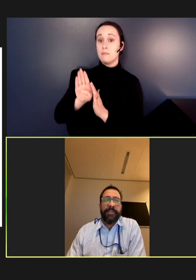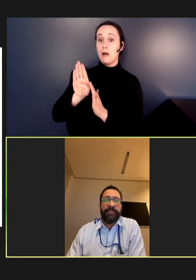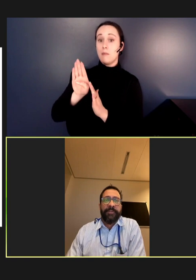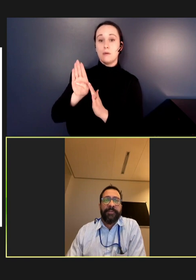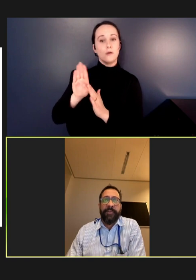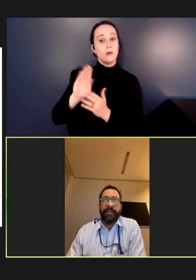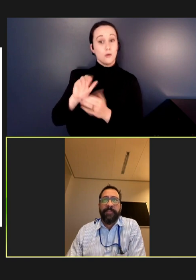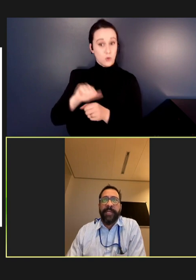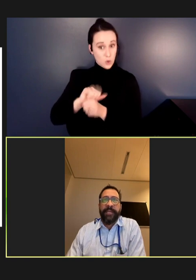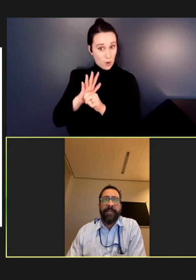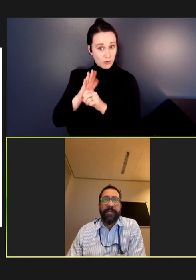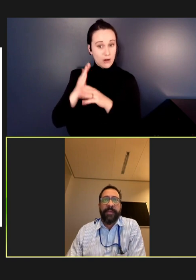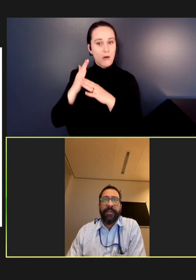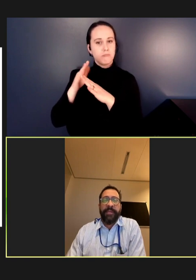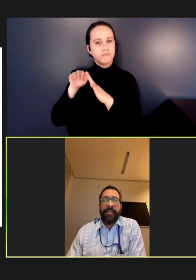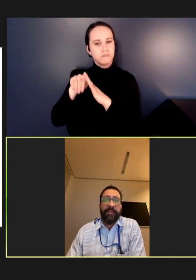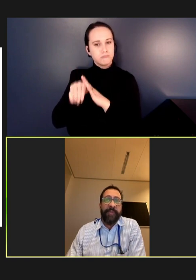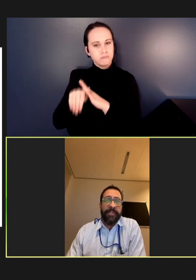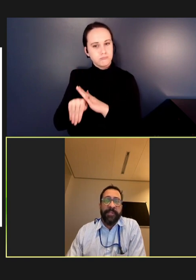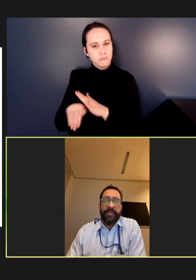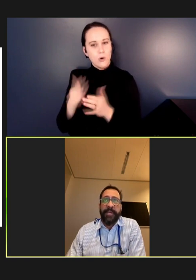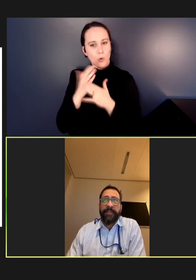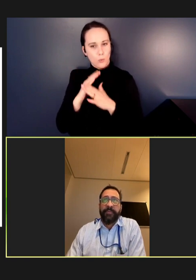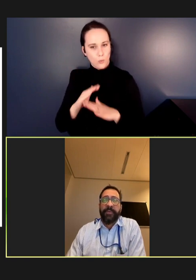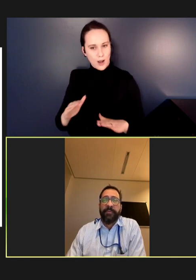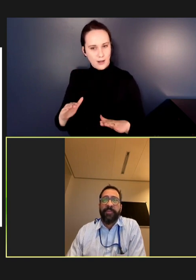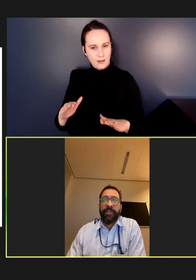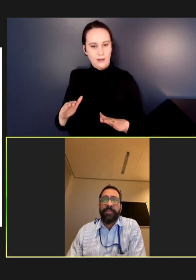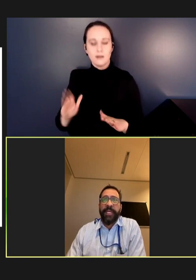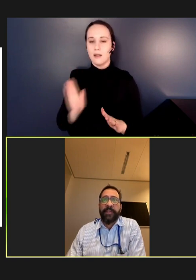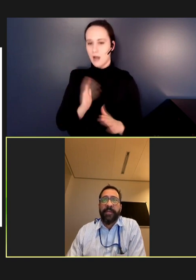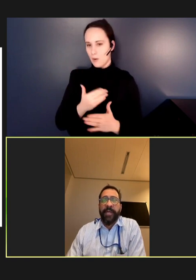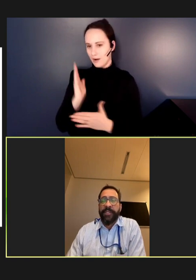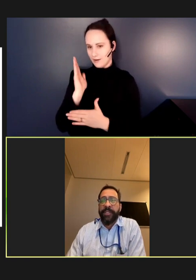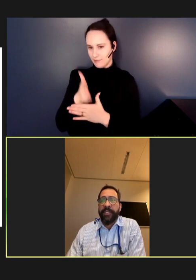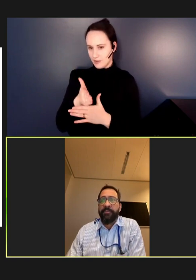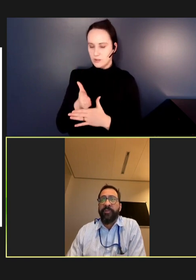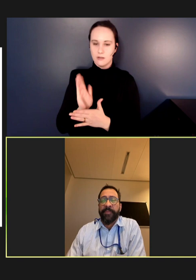as a result of the pandemic and the interventions that were put in place on hygiene and movement